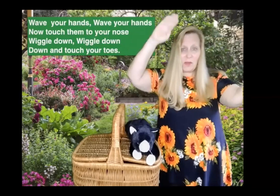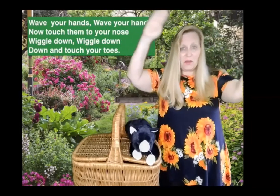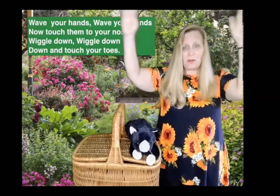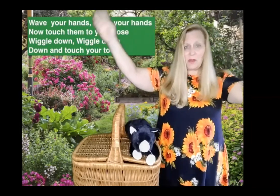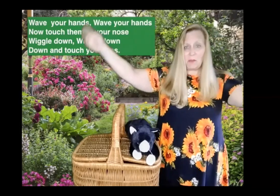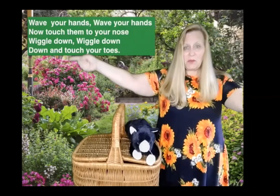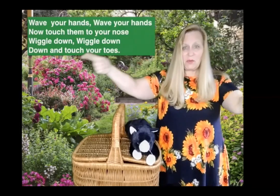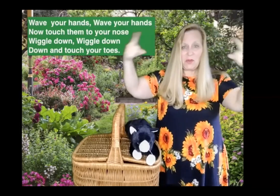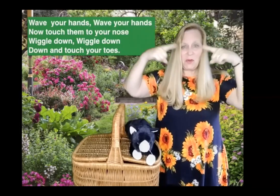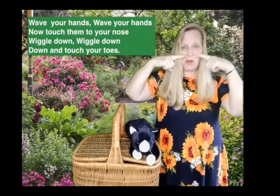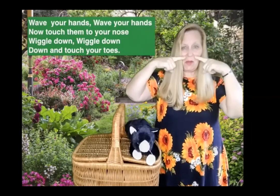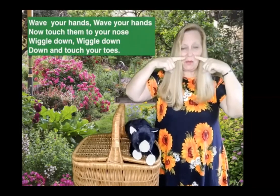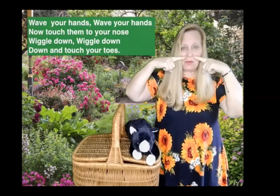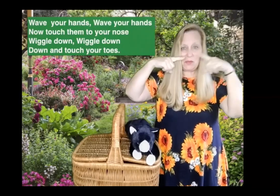wave your hands, wave your hands. Touch them to your nose. Wiggle down, wiggle down.